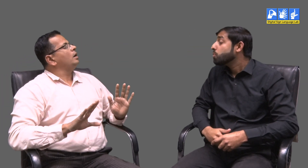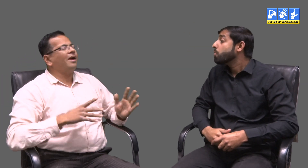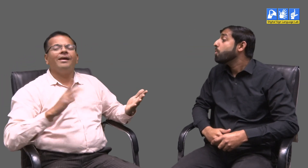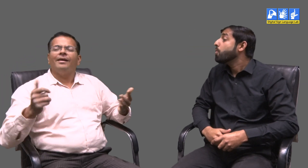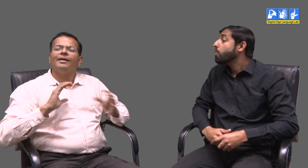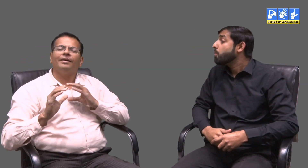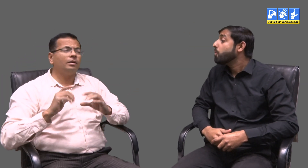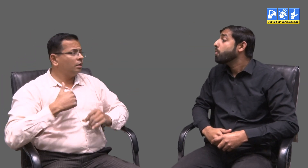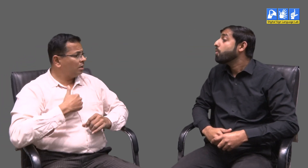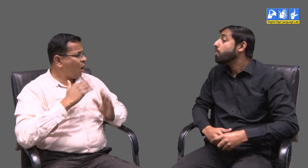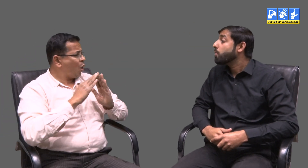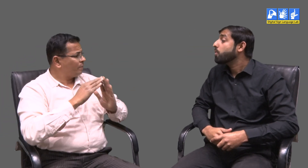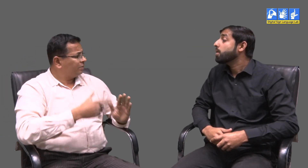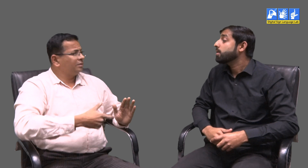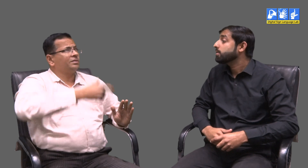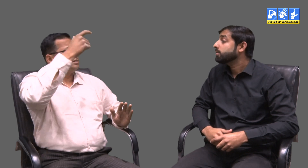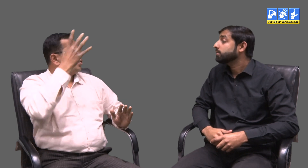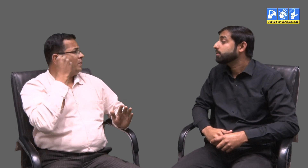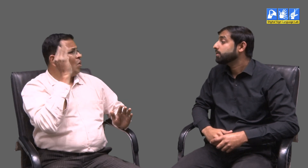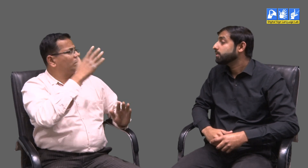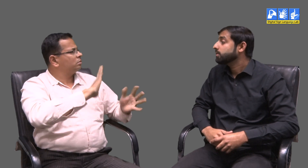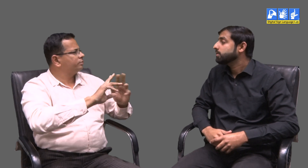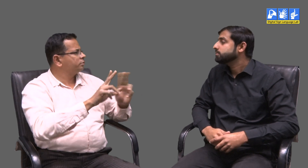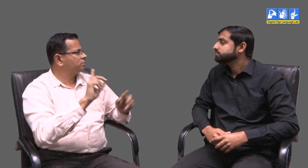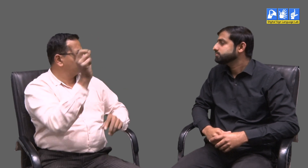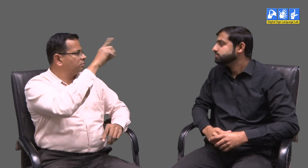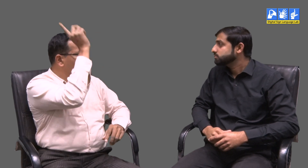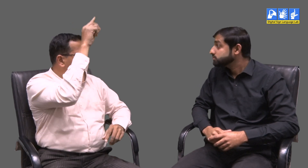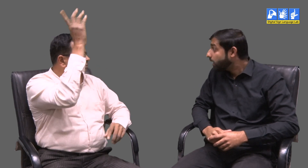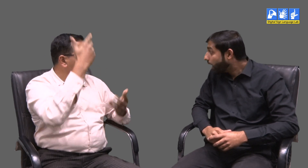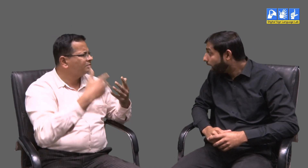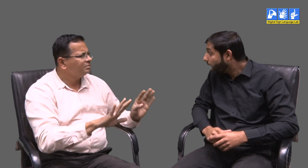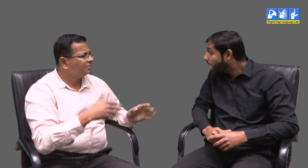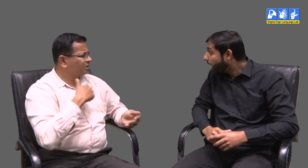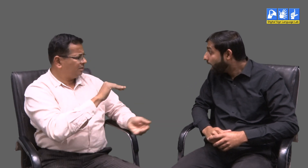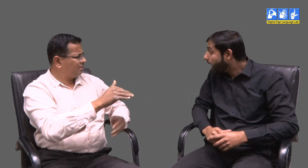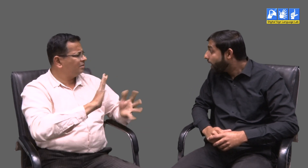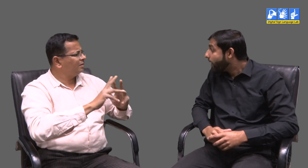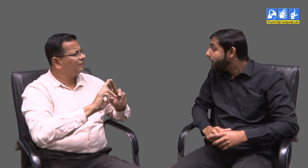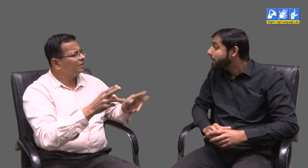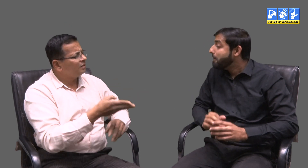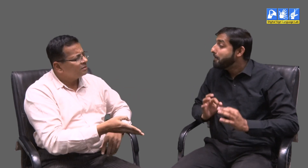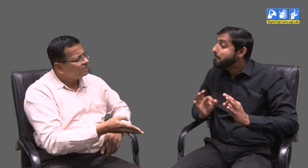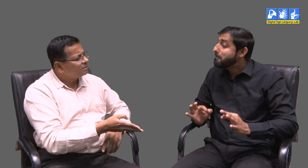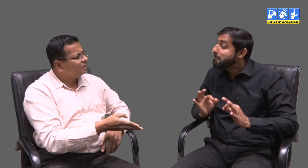All the people living in my building know sign language. My children too know sign language.